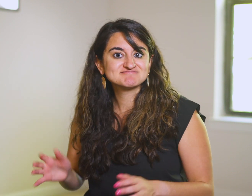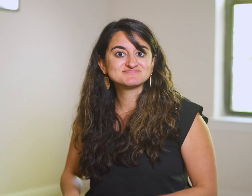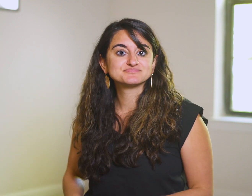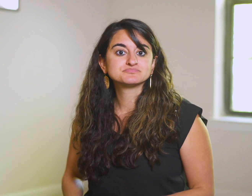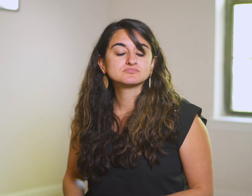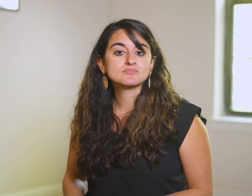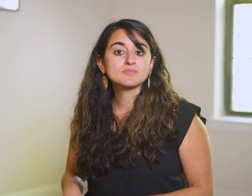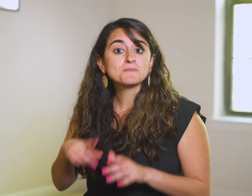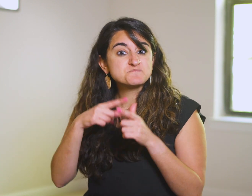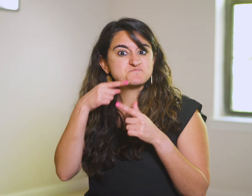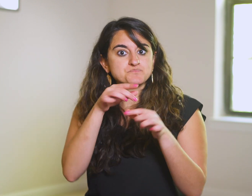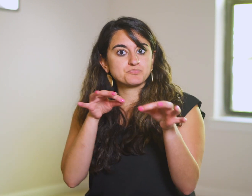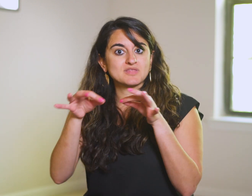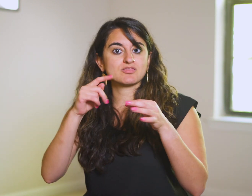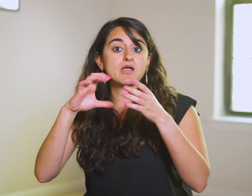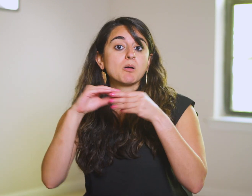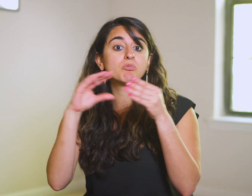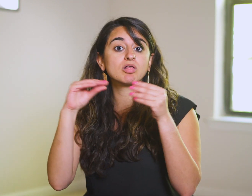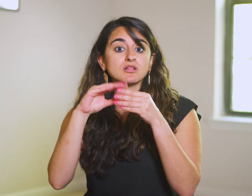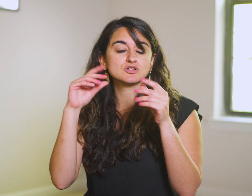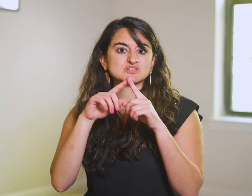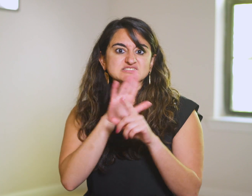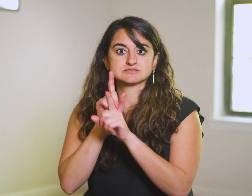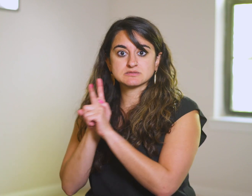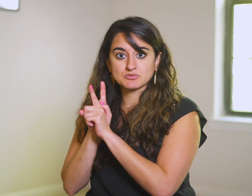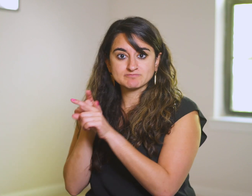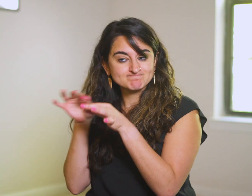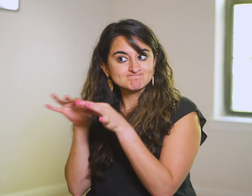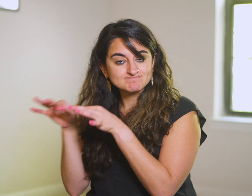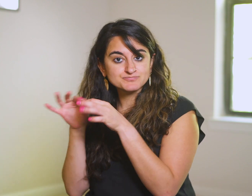Then He explains the parable to His disciples,